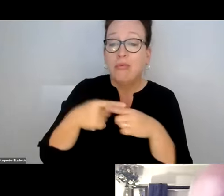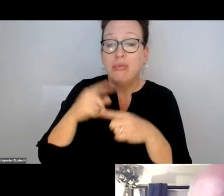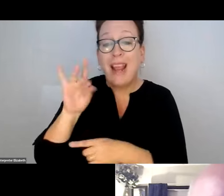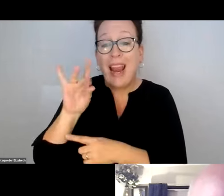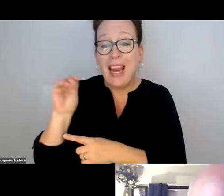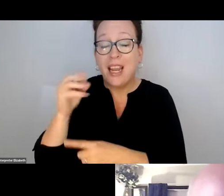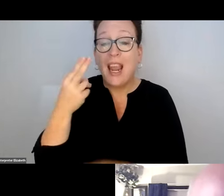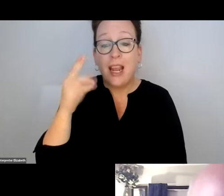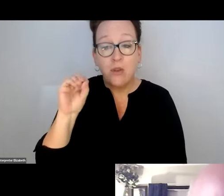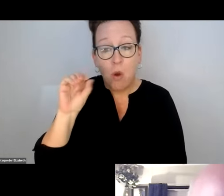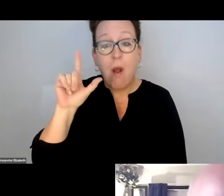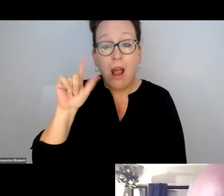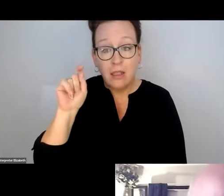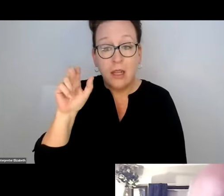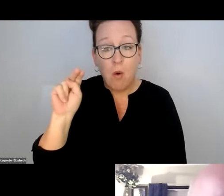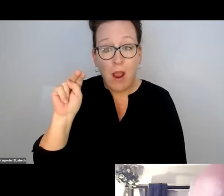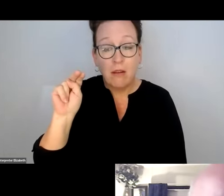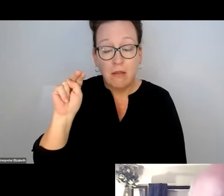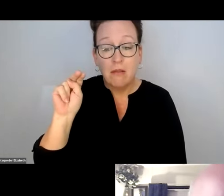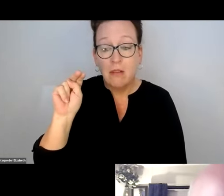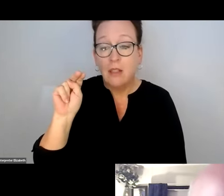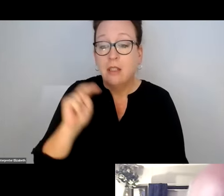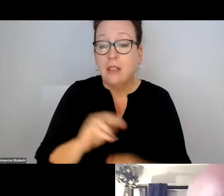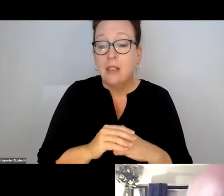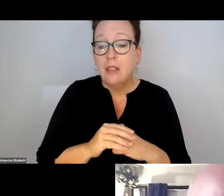OUTBOUND ON THE NEAR AND THE 80.